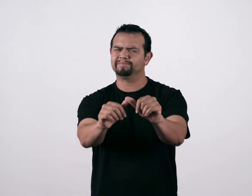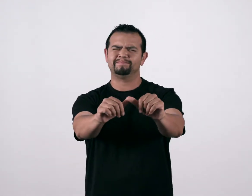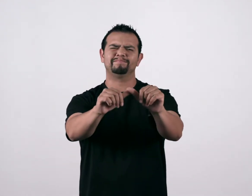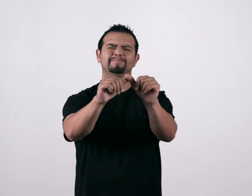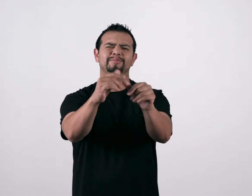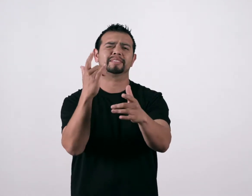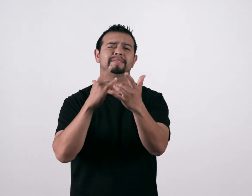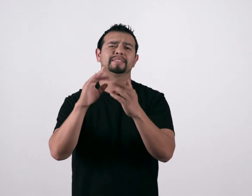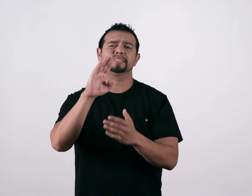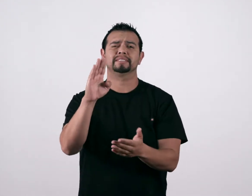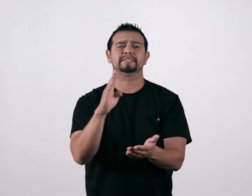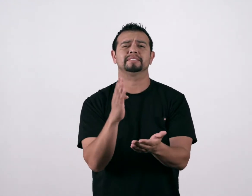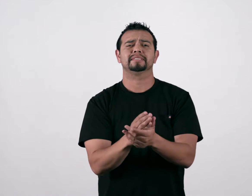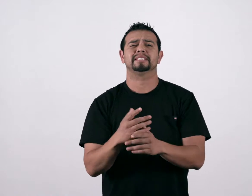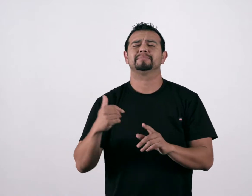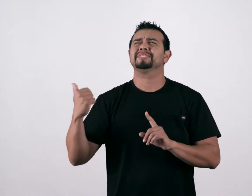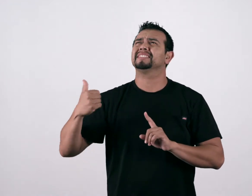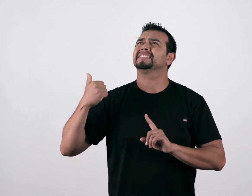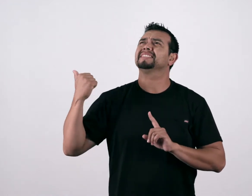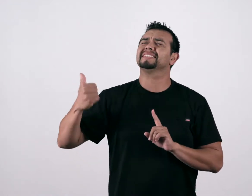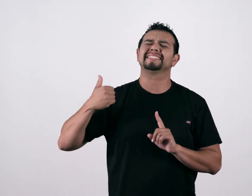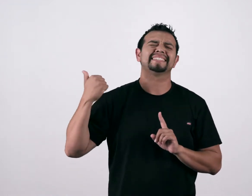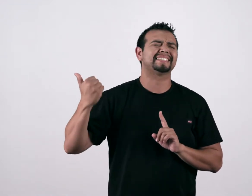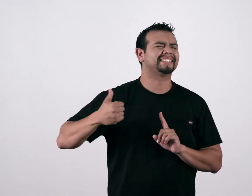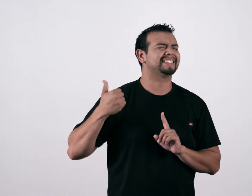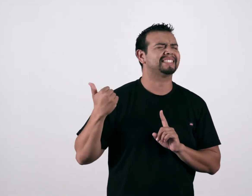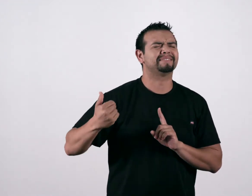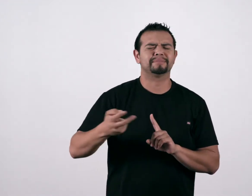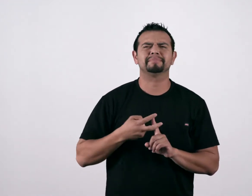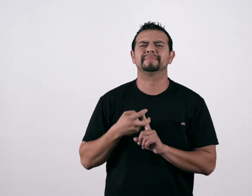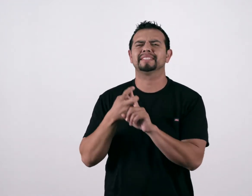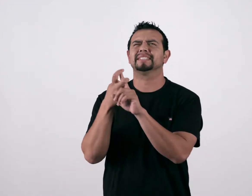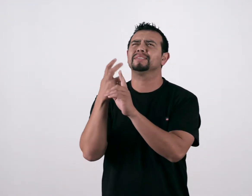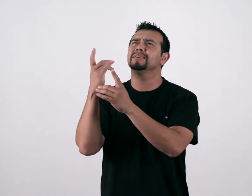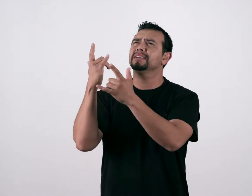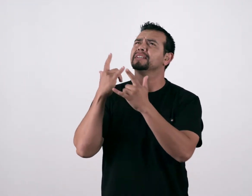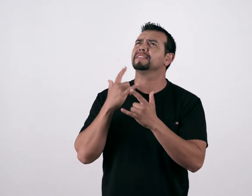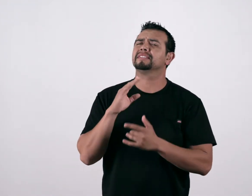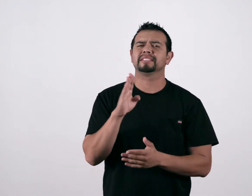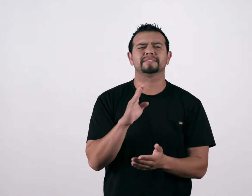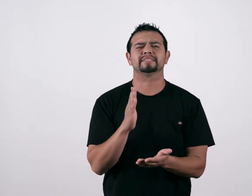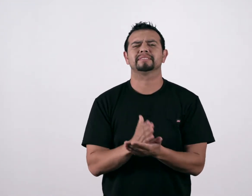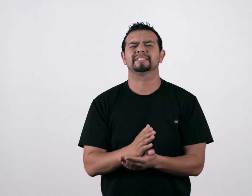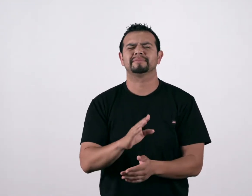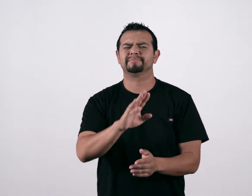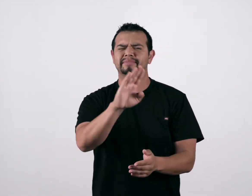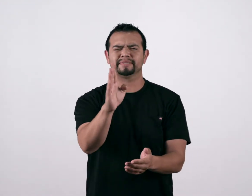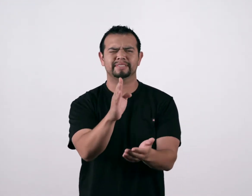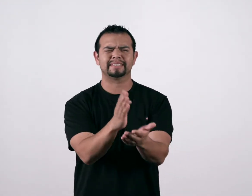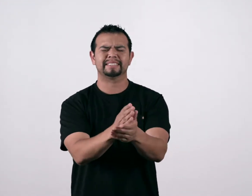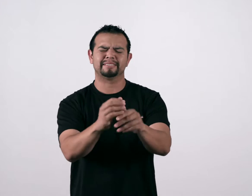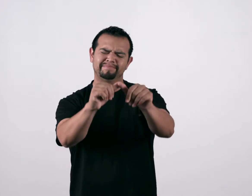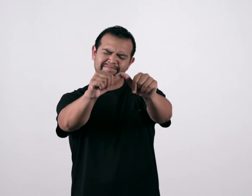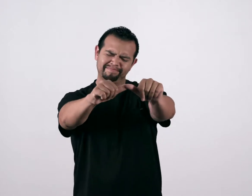Your love will never stop chasing after me Your love will never stop Never stop, never stop